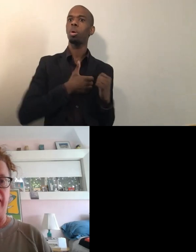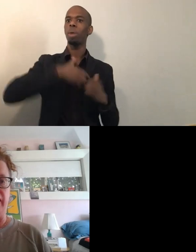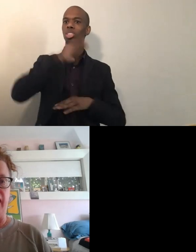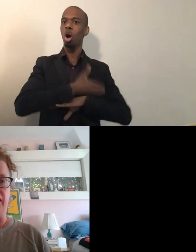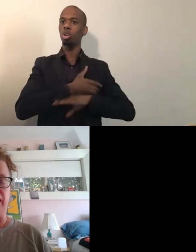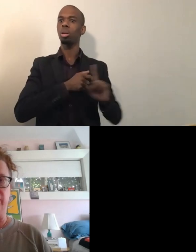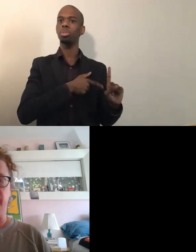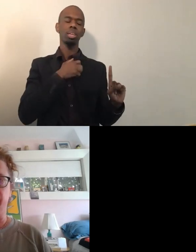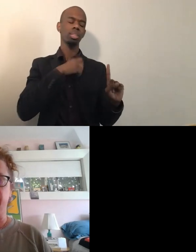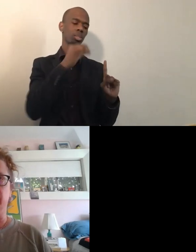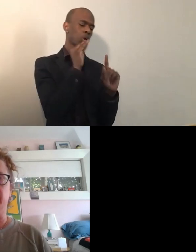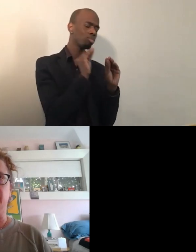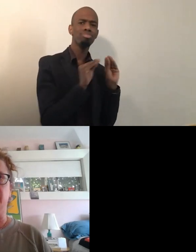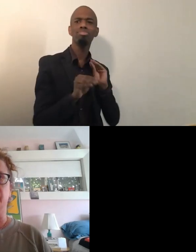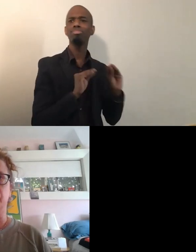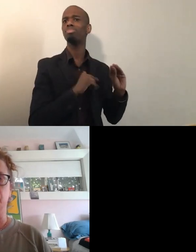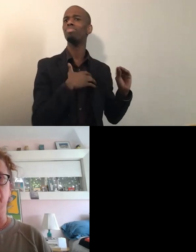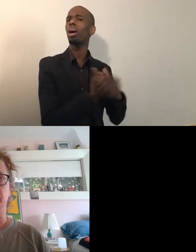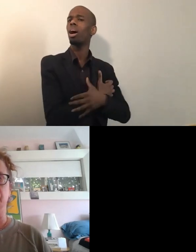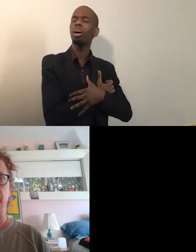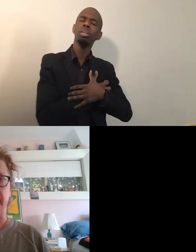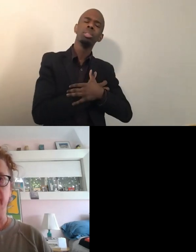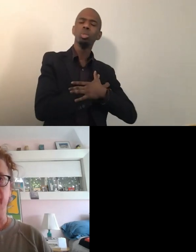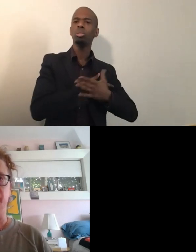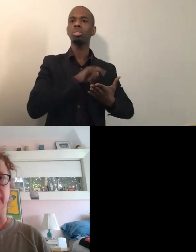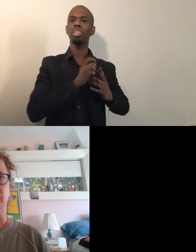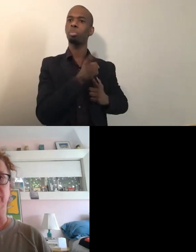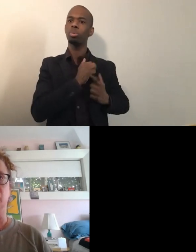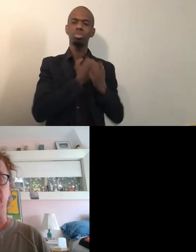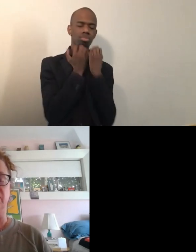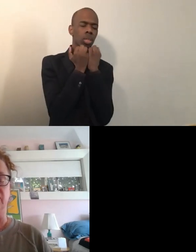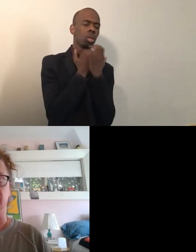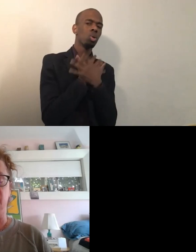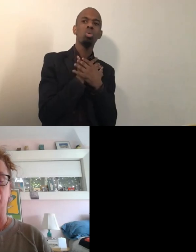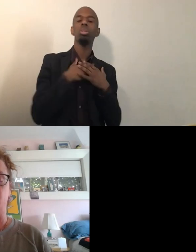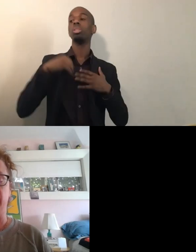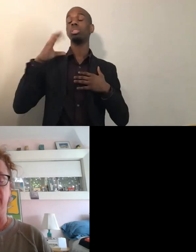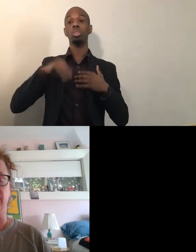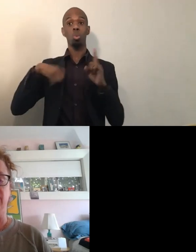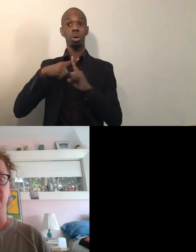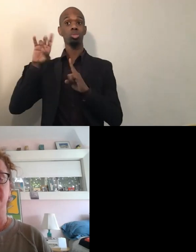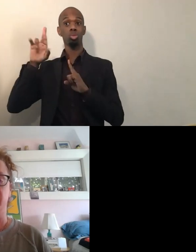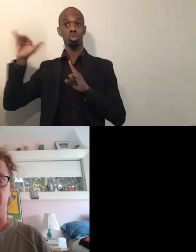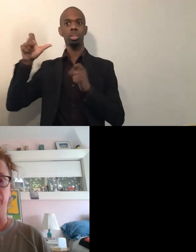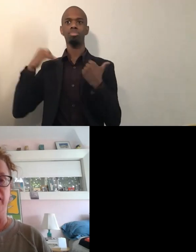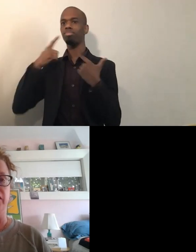And it did feel like a huge relief, but it's also just one step in it,